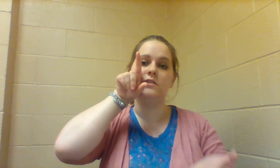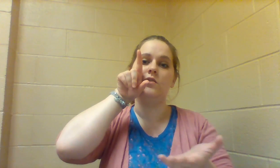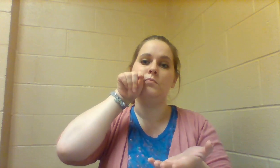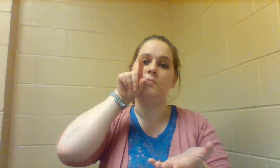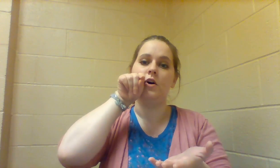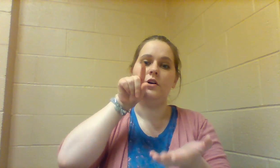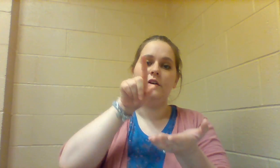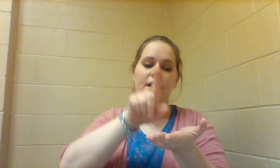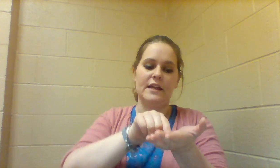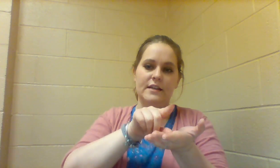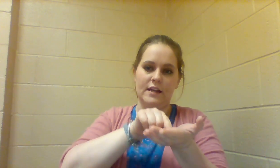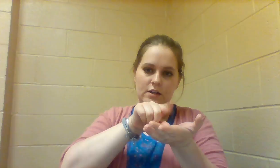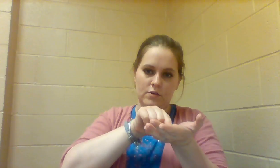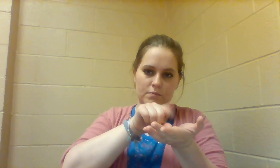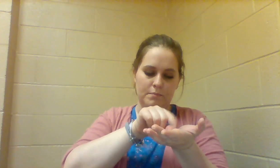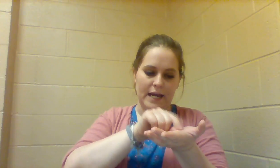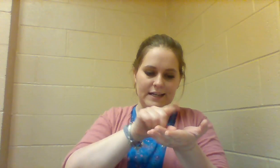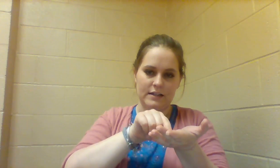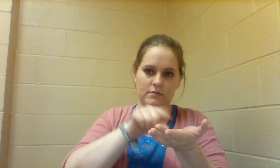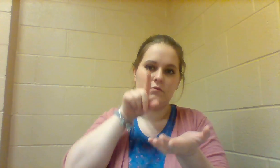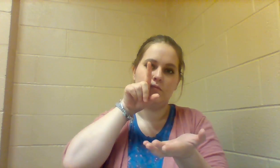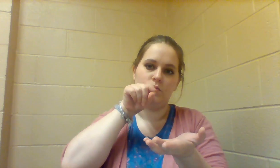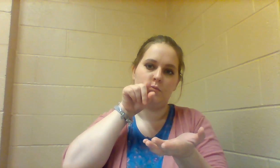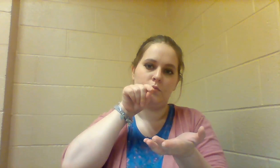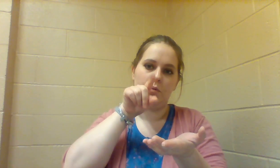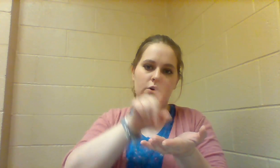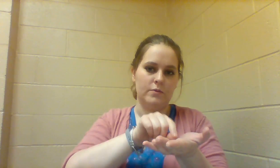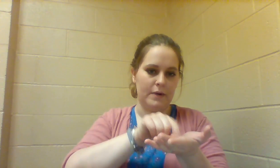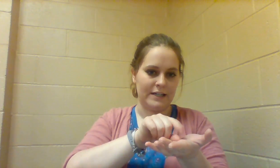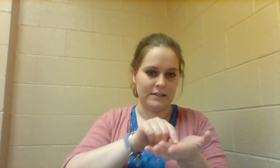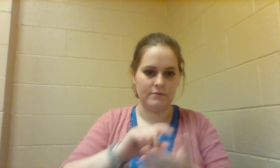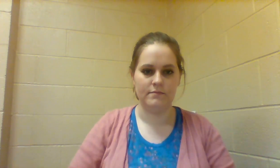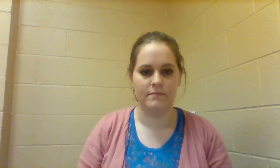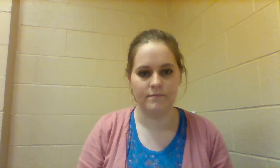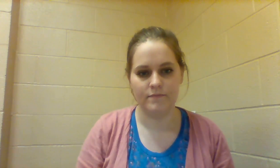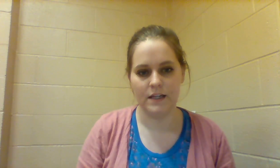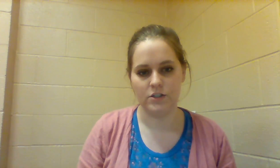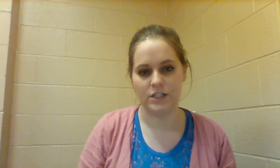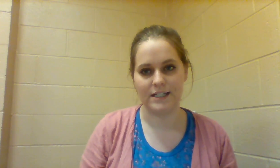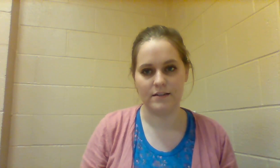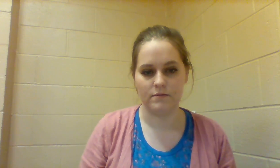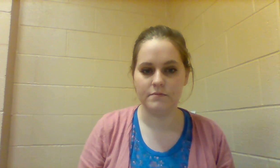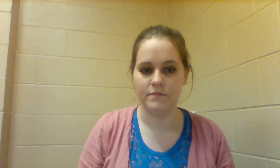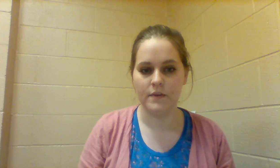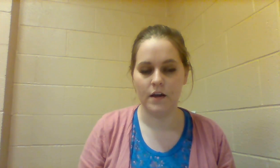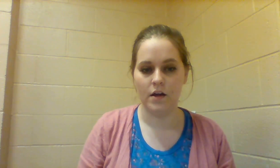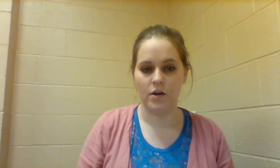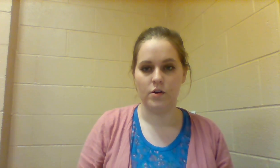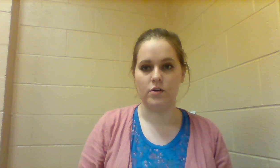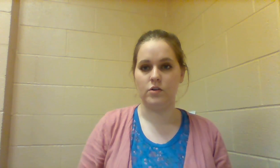CHICKEN so BIRD and then like you're pecking so BIRD pecking CHICKEN